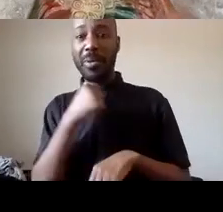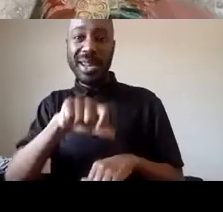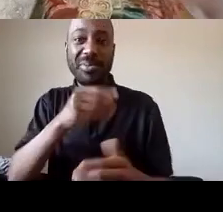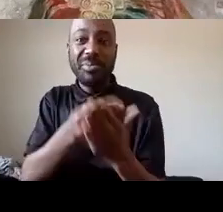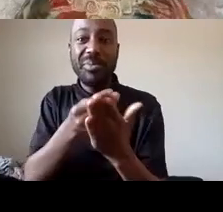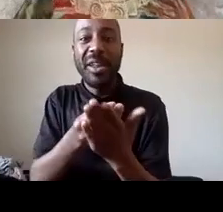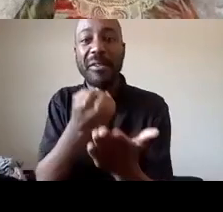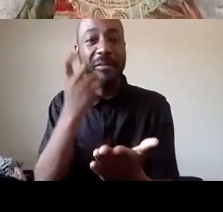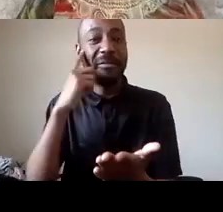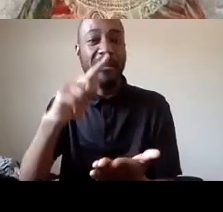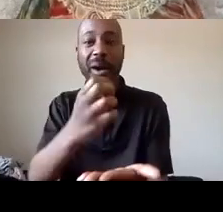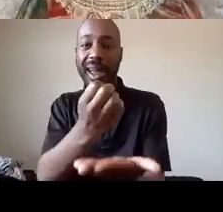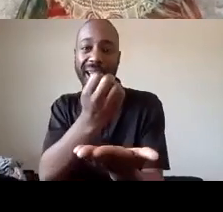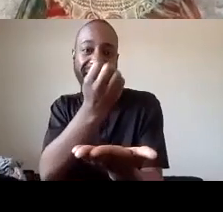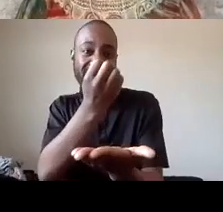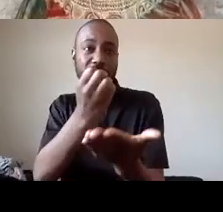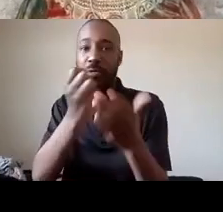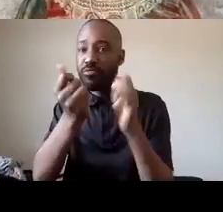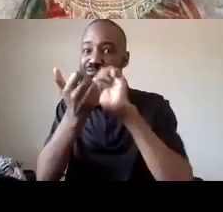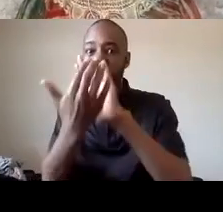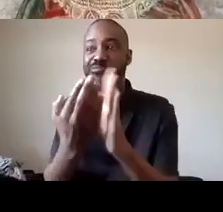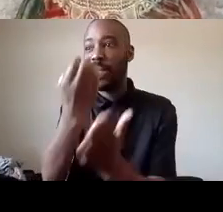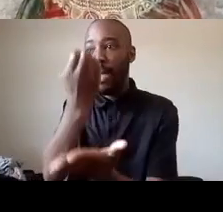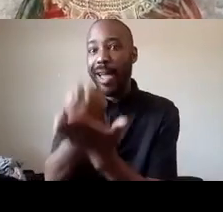the economic to address the economic fallout